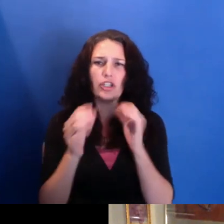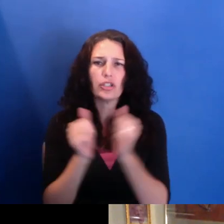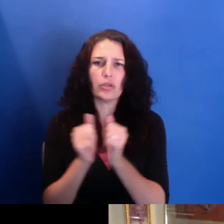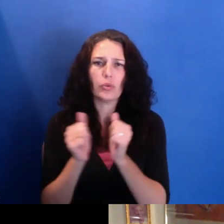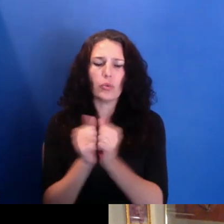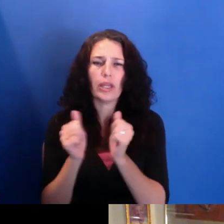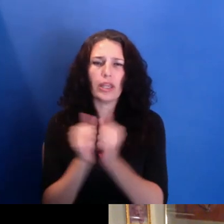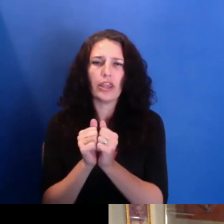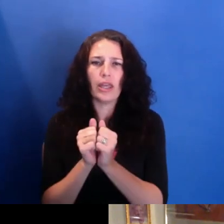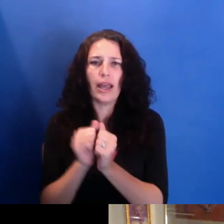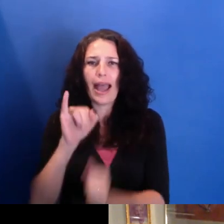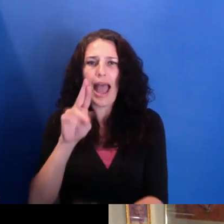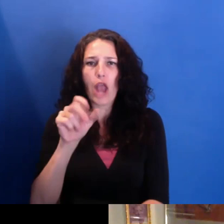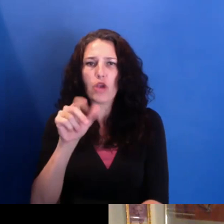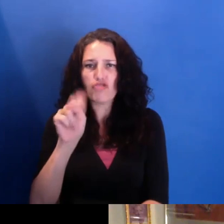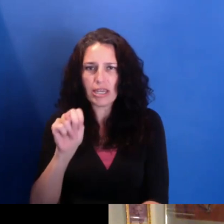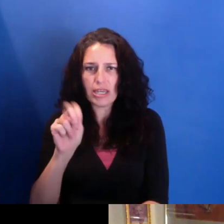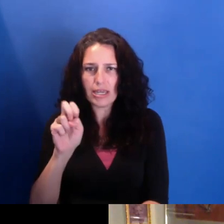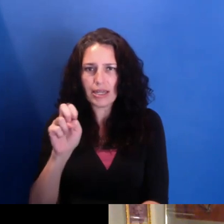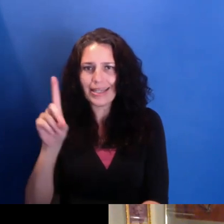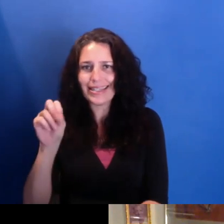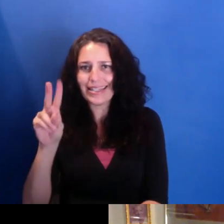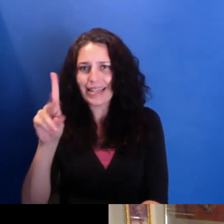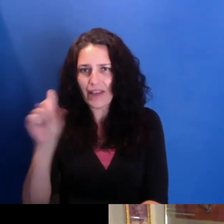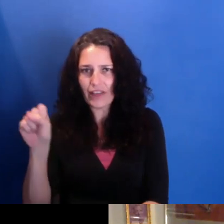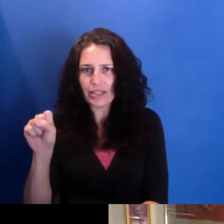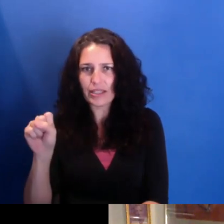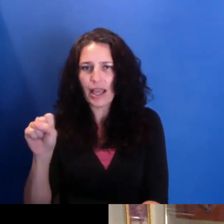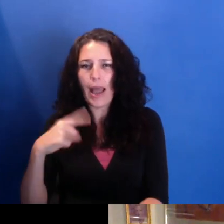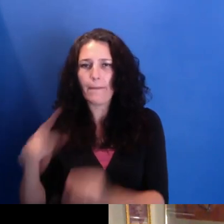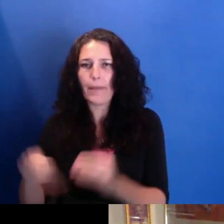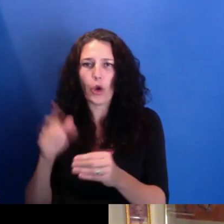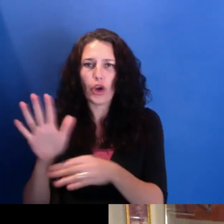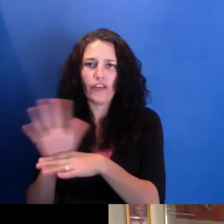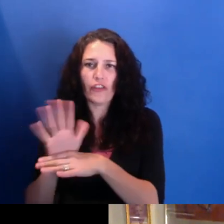We showed her film, "Spirits of Rebellion," which I would recommend to everybody, "Spirits of Rebellion,"